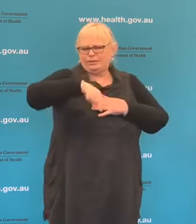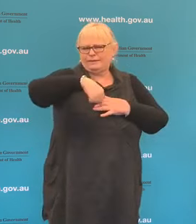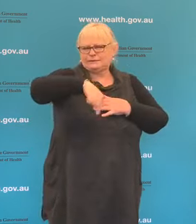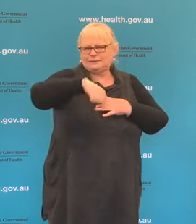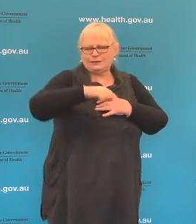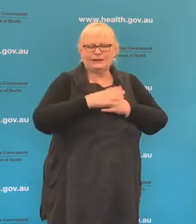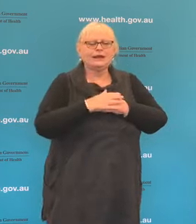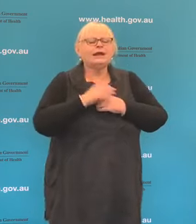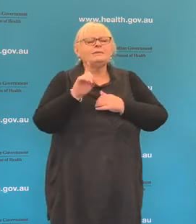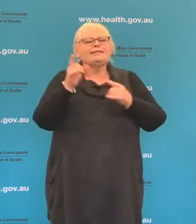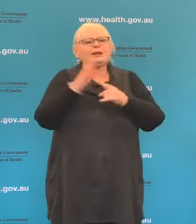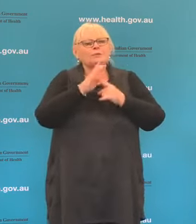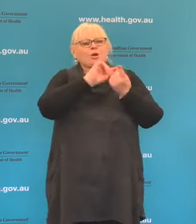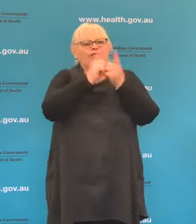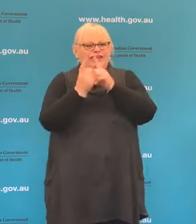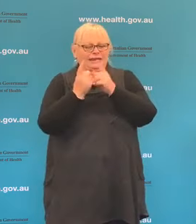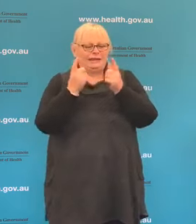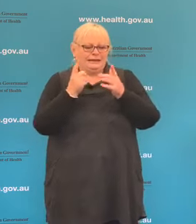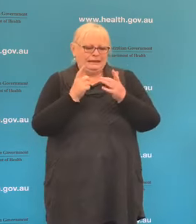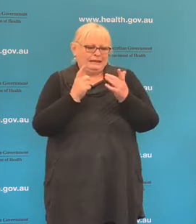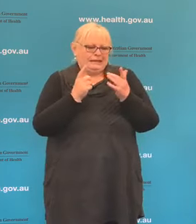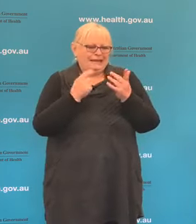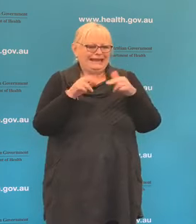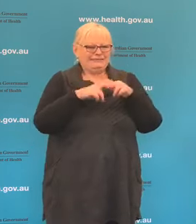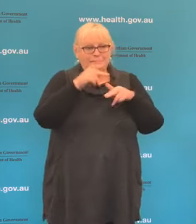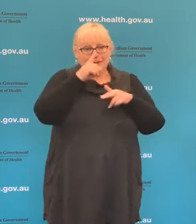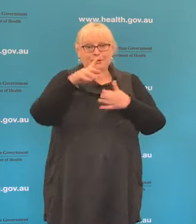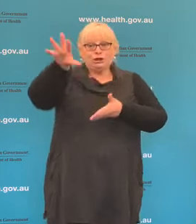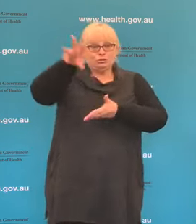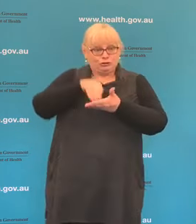the important thing is if people have downloaded the app and they have it